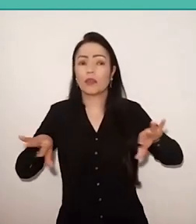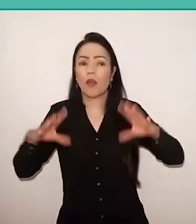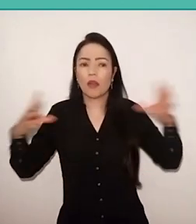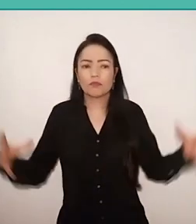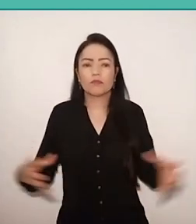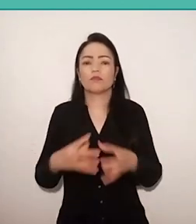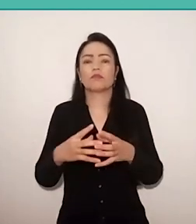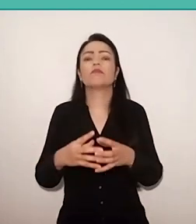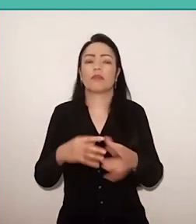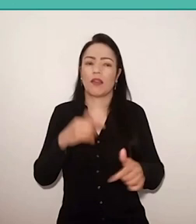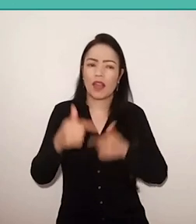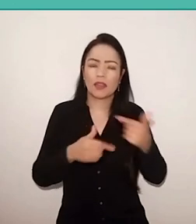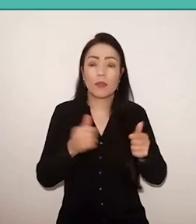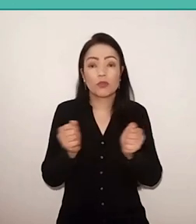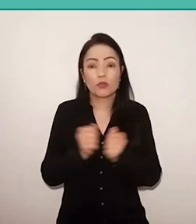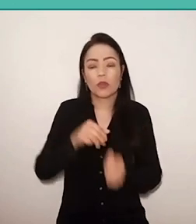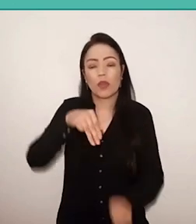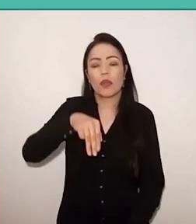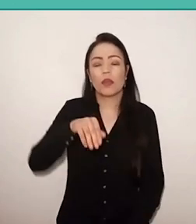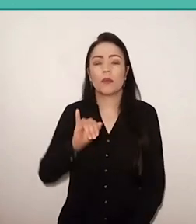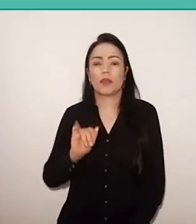with Miguel Arraes, mayor and then governor,